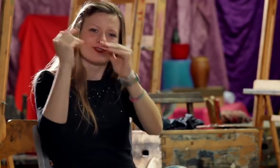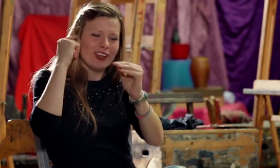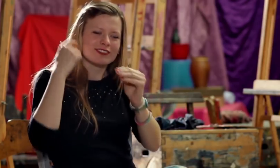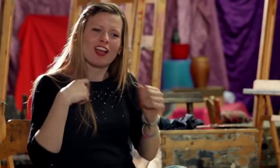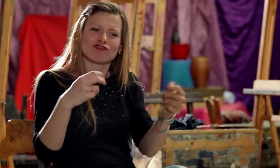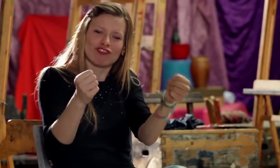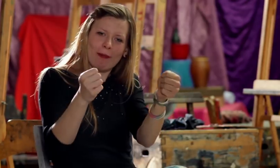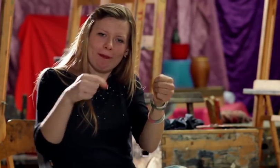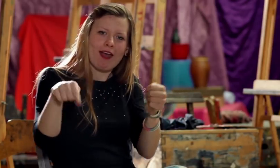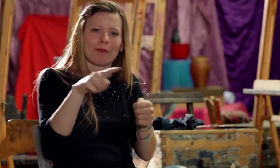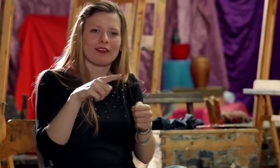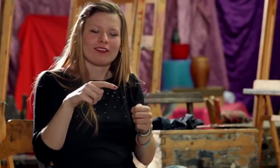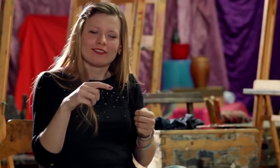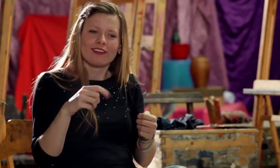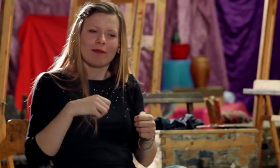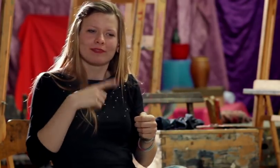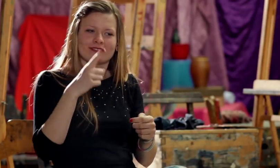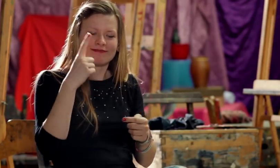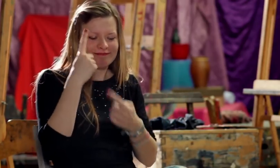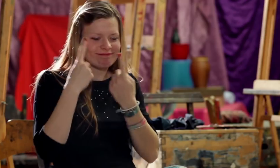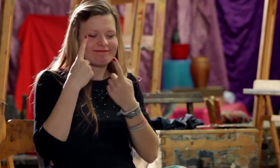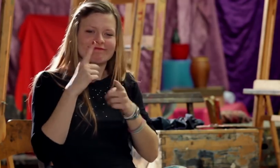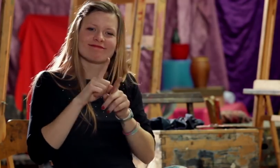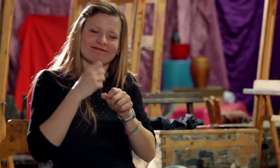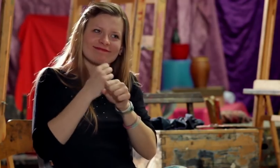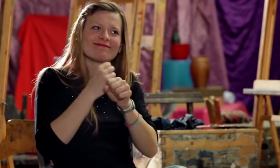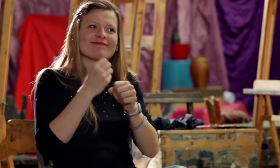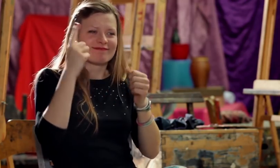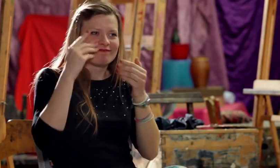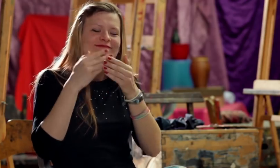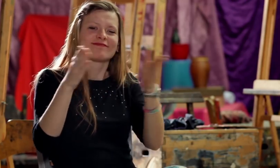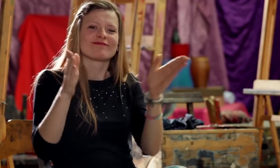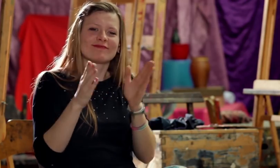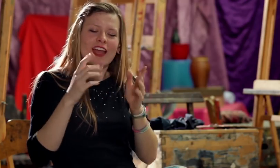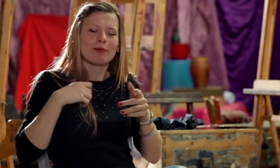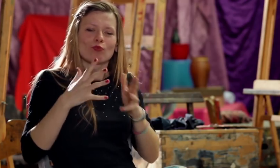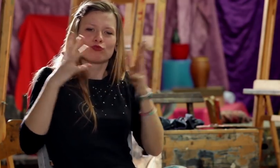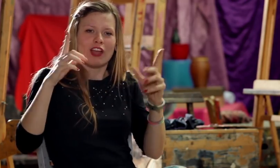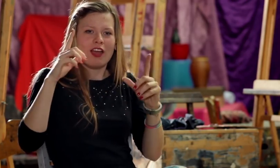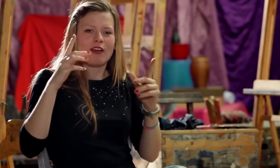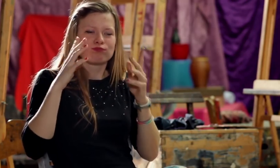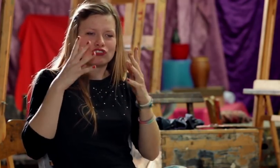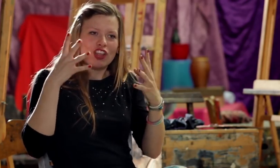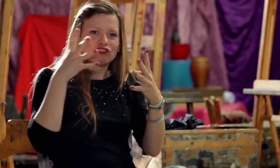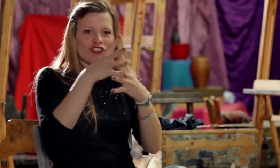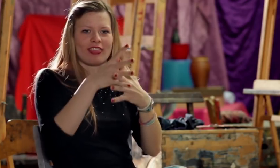and equal the hearing ones. I keep my fingers crossed for them. I believe they will work hard so that their perspective becomes spatial.